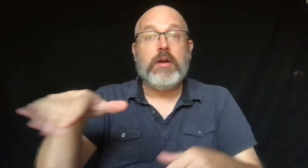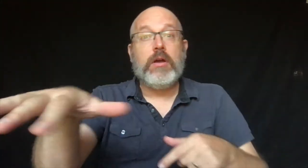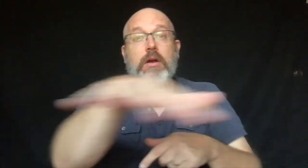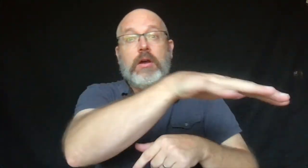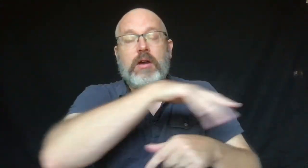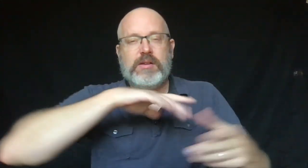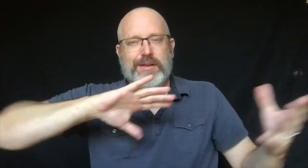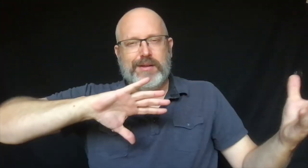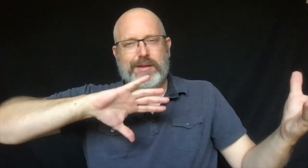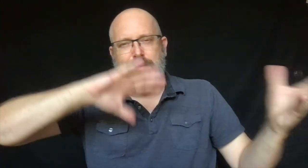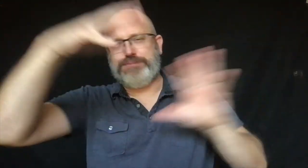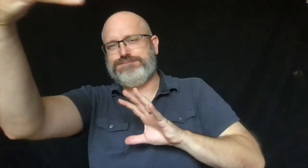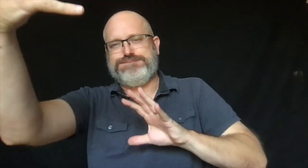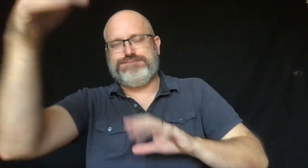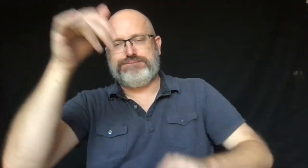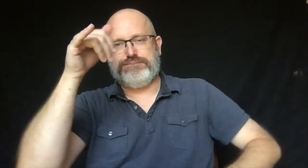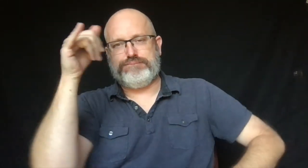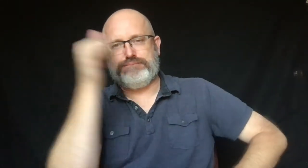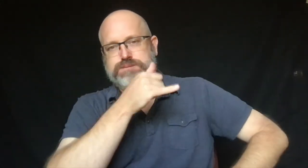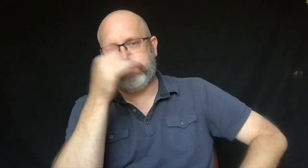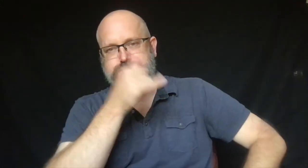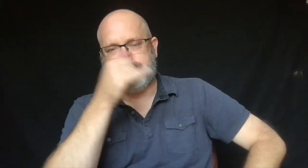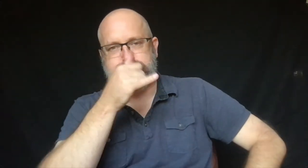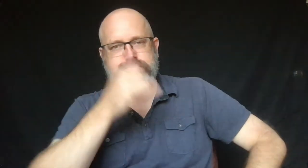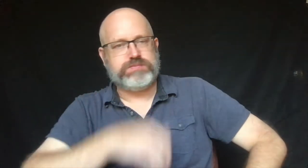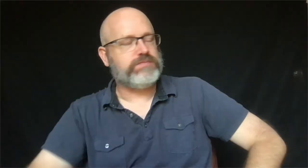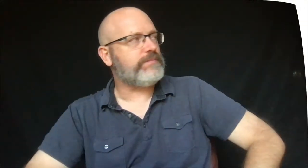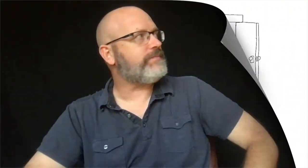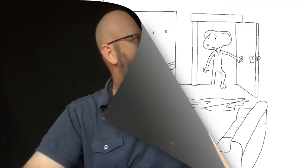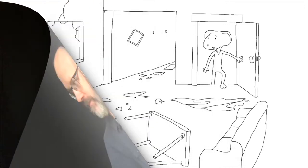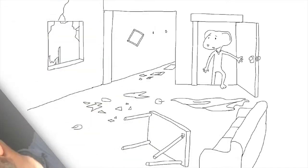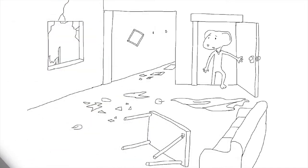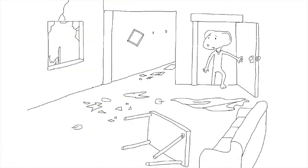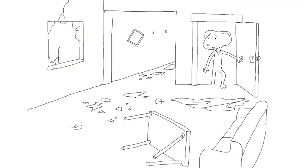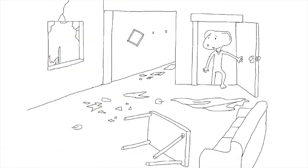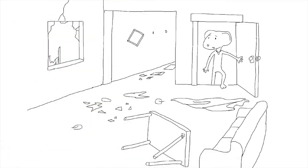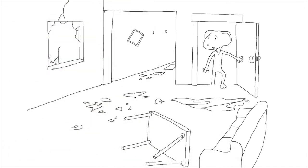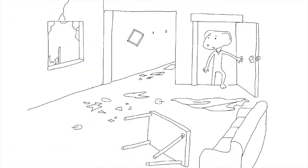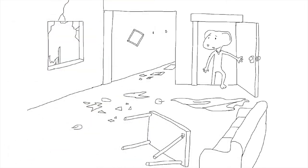The windows were broken and the house was topsy-turvy.